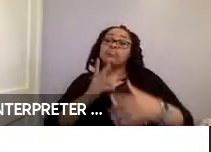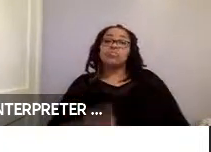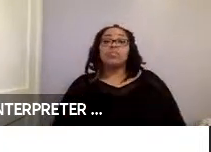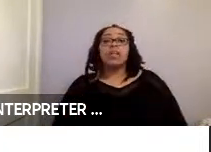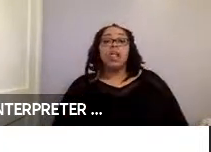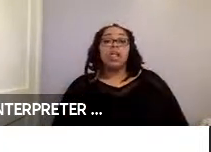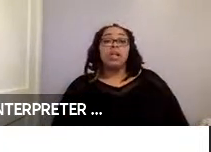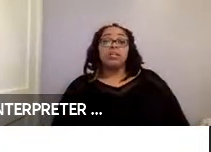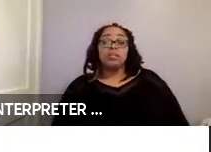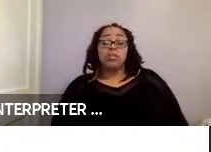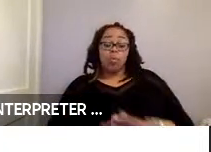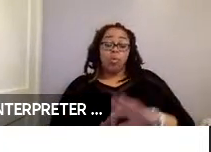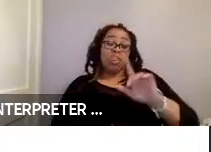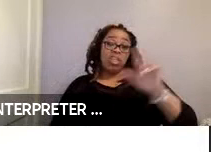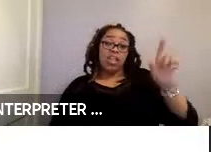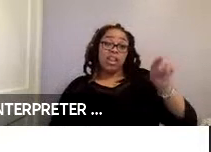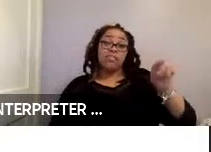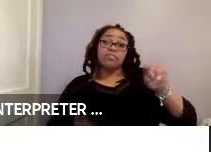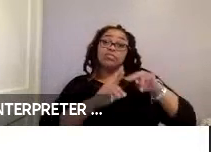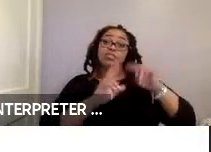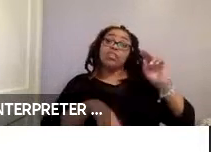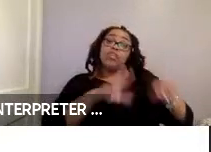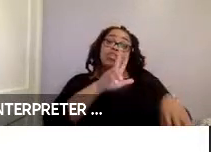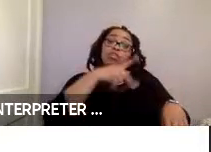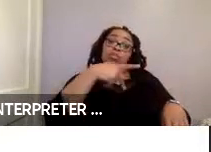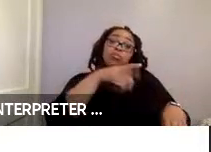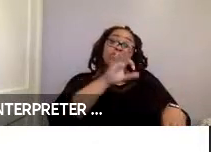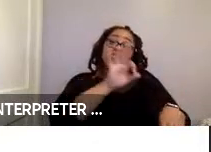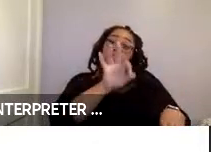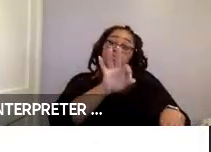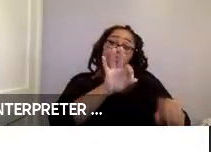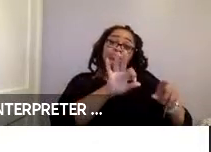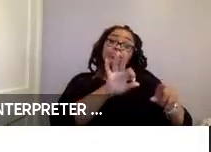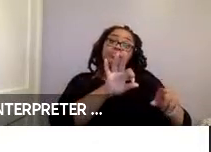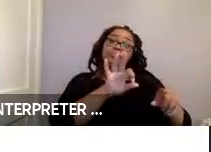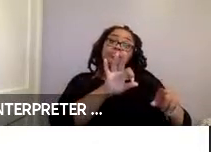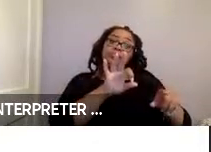The image on the left shows the results for the three-point forward-facing system and